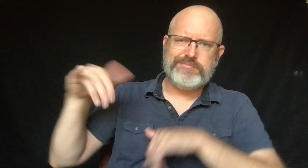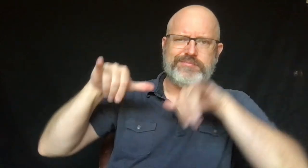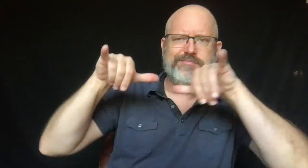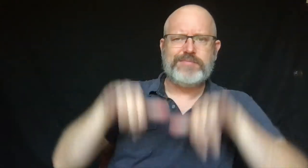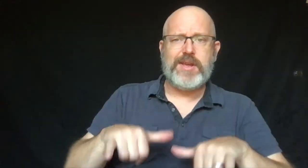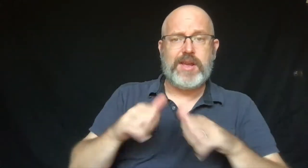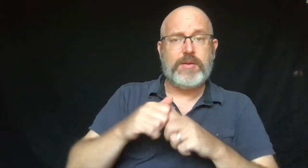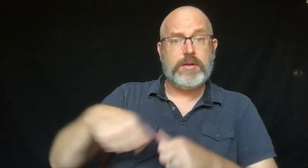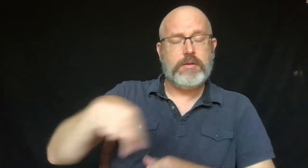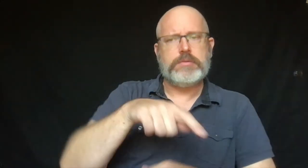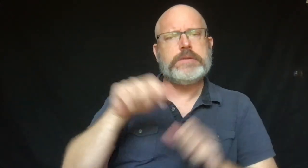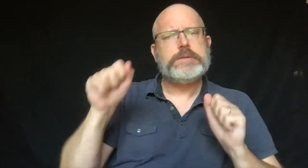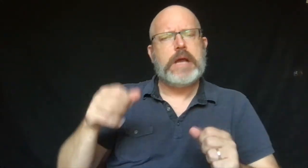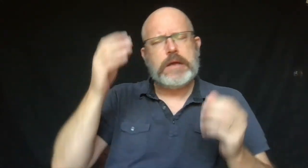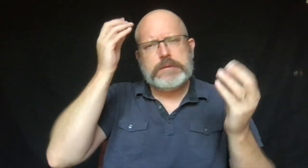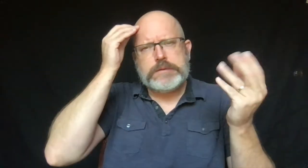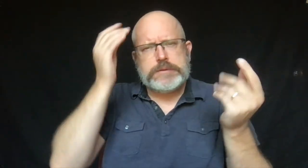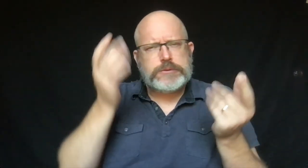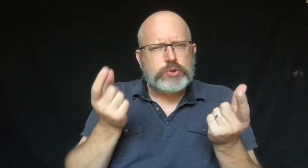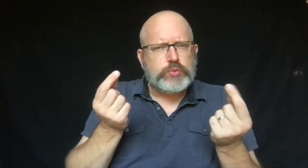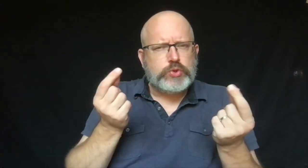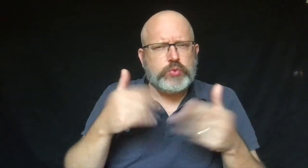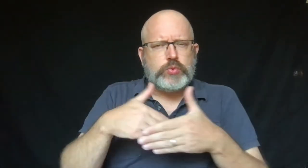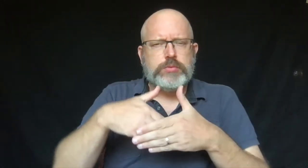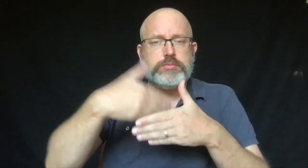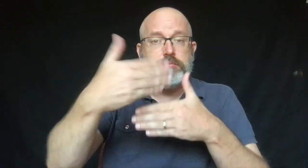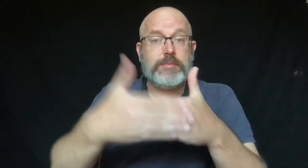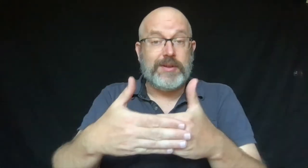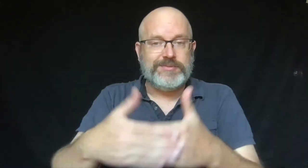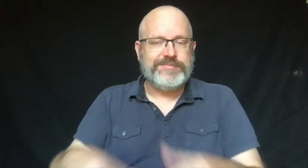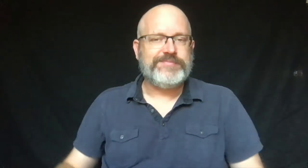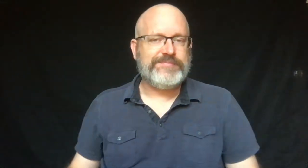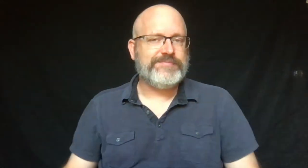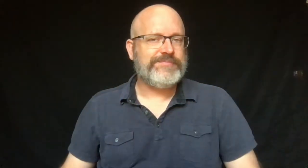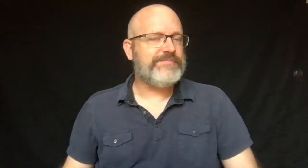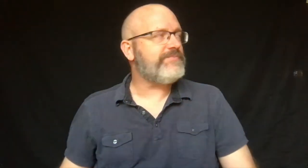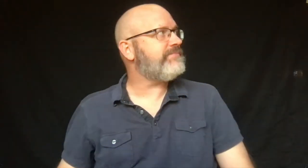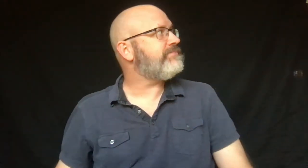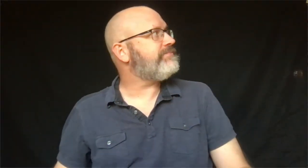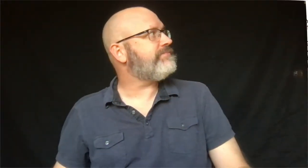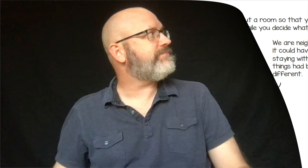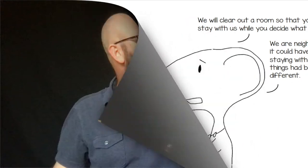Piplo's family could stay with them while they decided what to do.